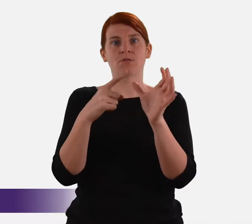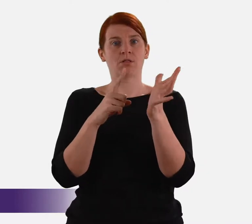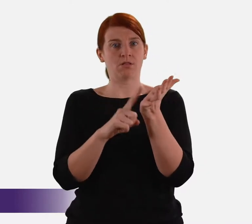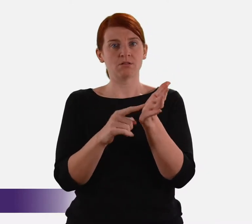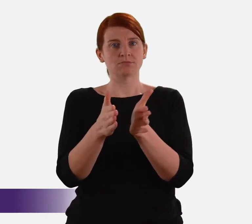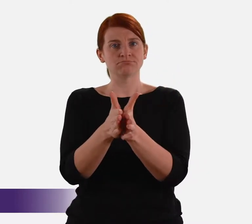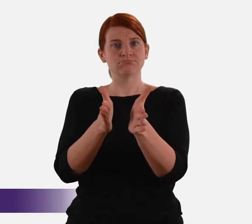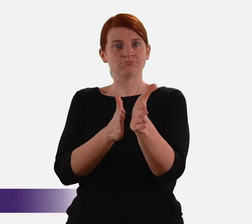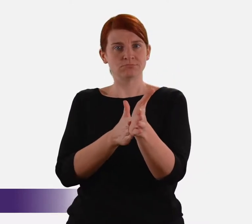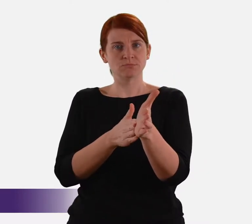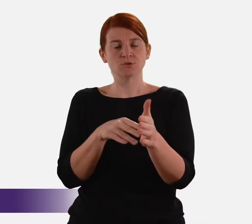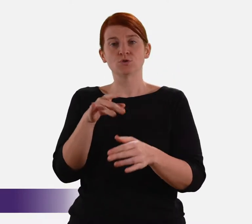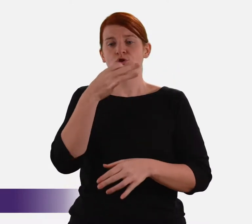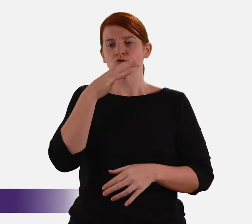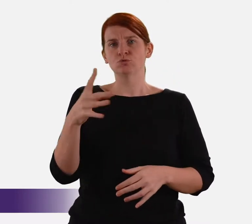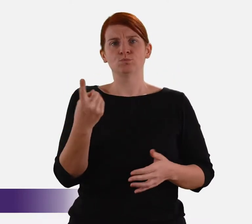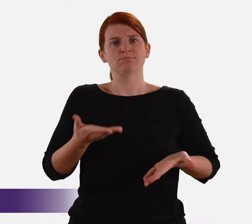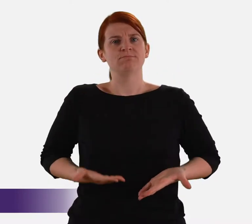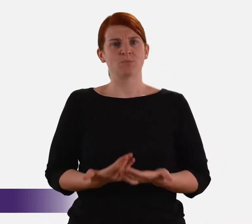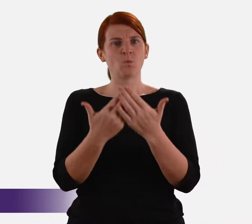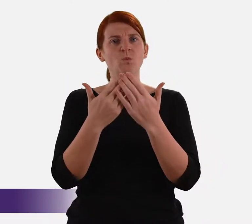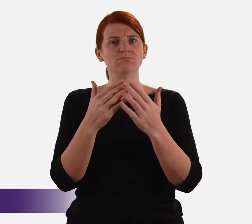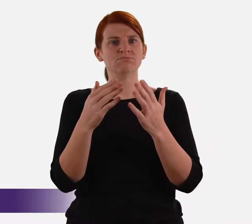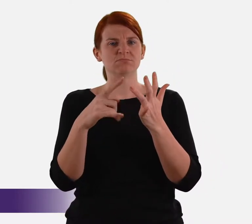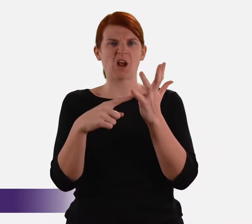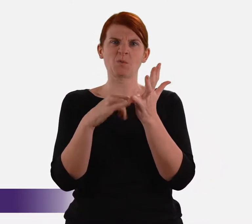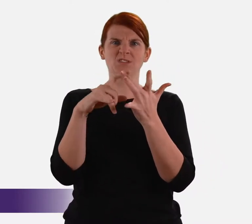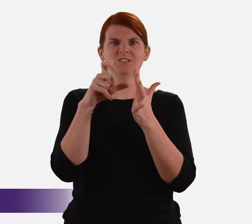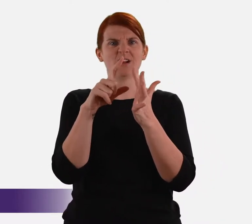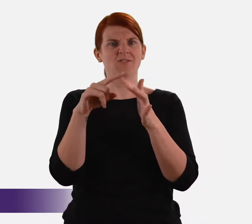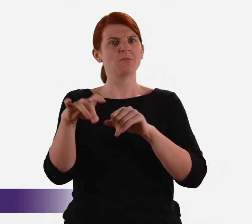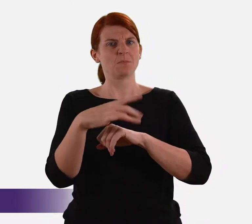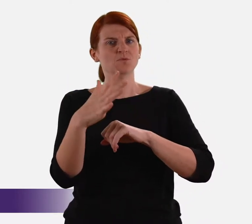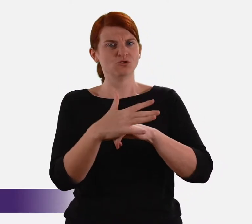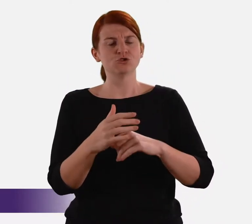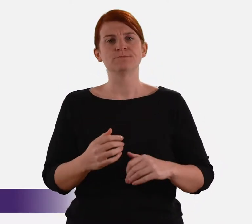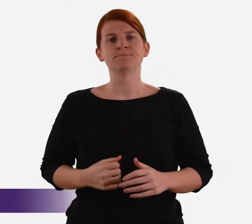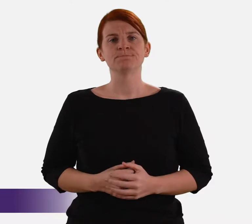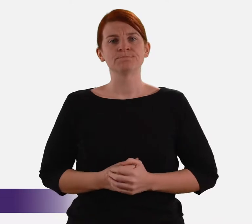legal disadvantages to which children born outside marriage were subject.